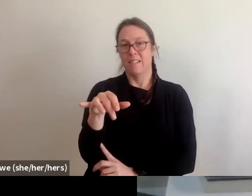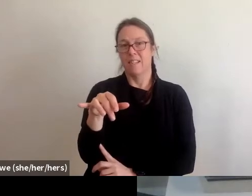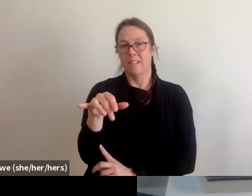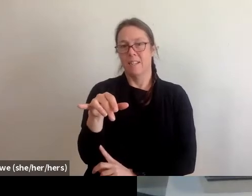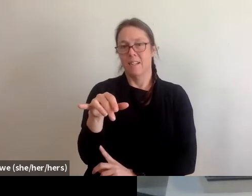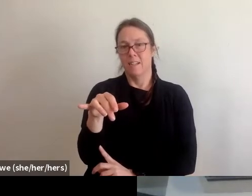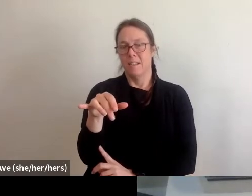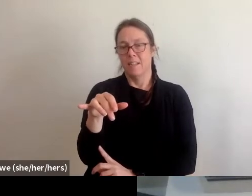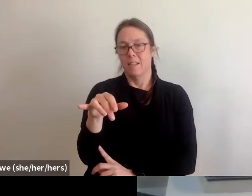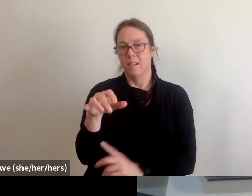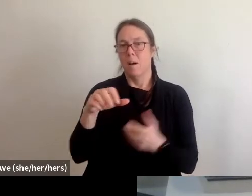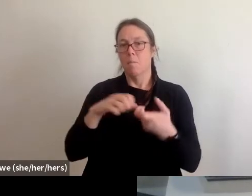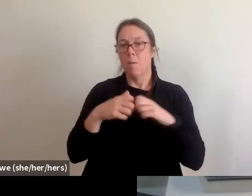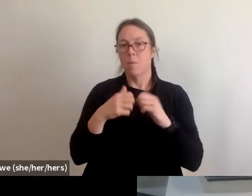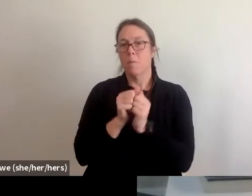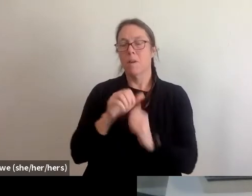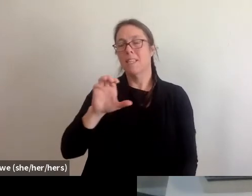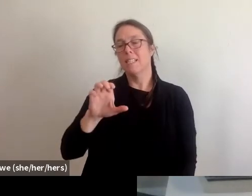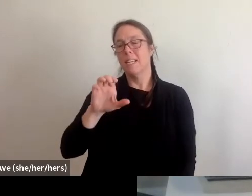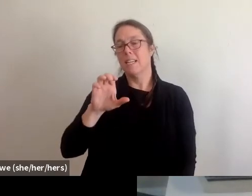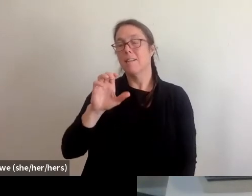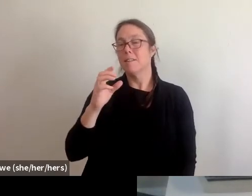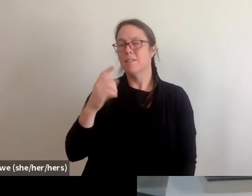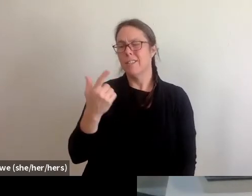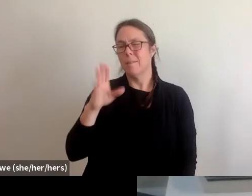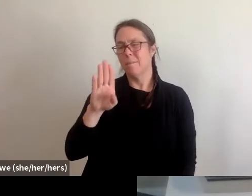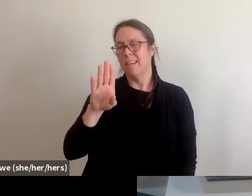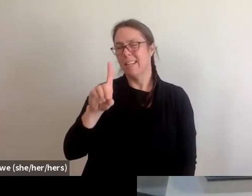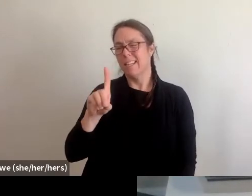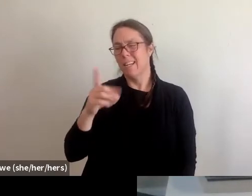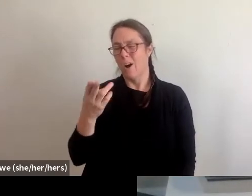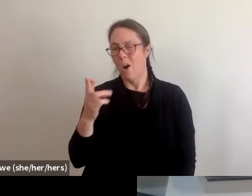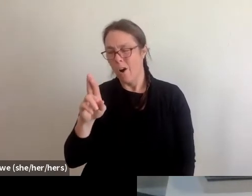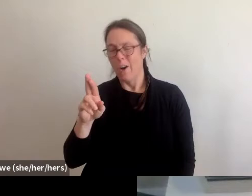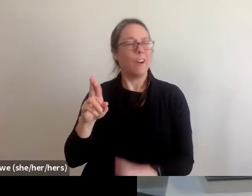But the issue with CDBGDR which is run through HUD, Housing and Urban Development,